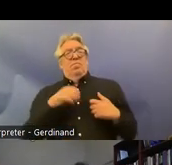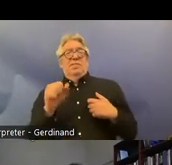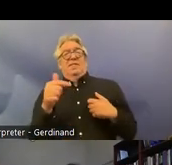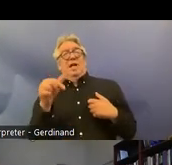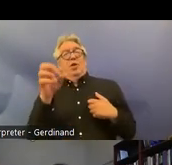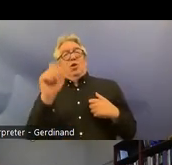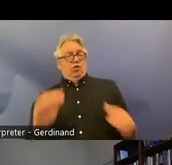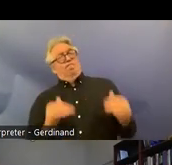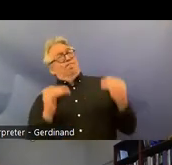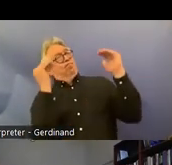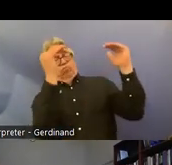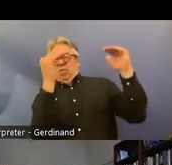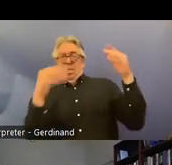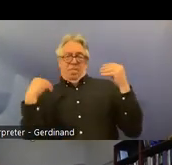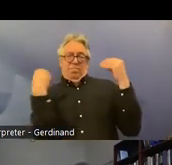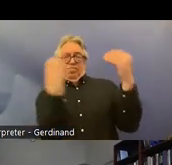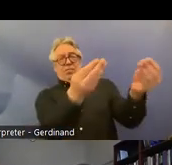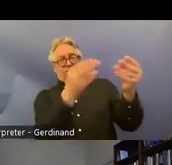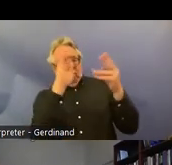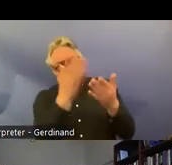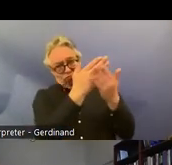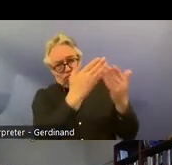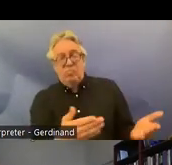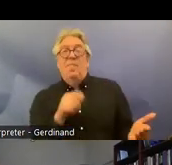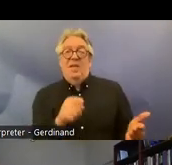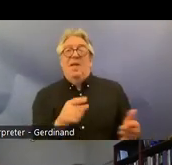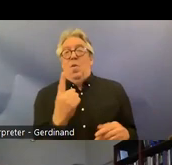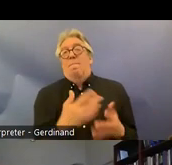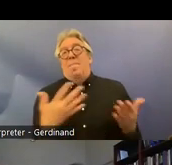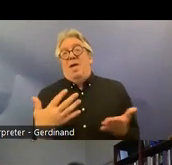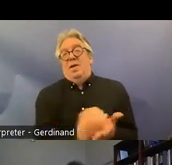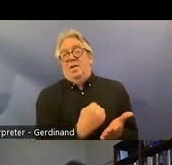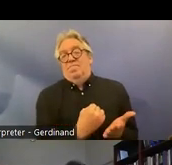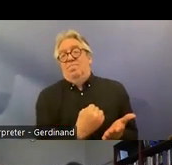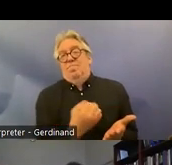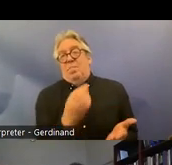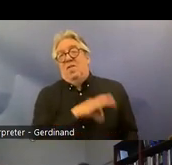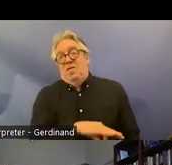main uh points and the main the main significance of incorporation into the